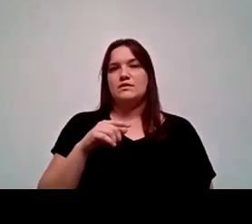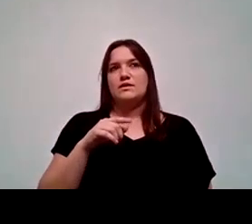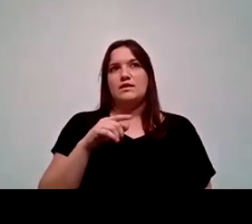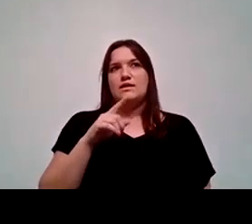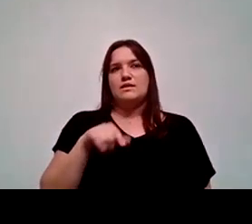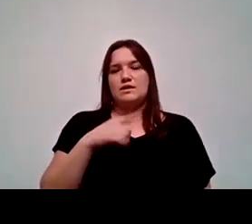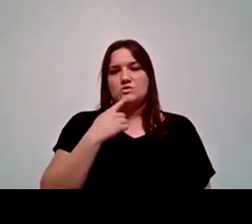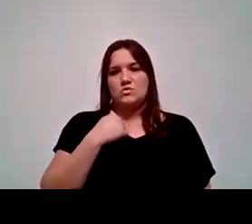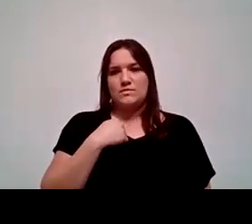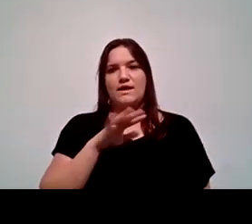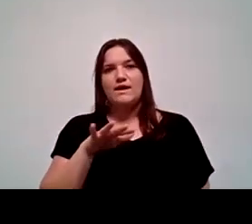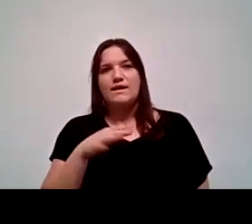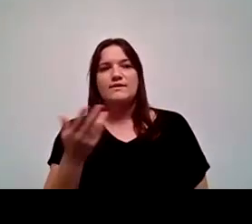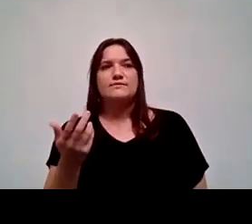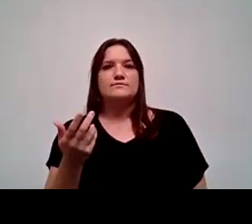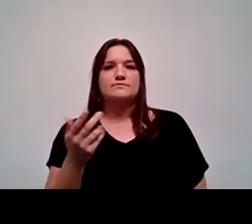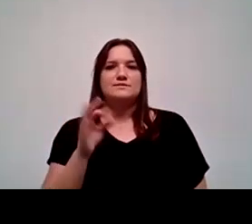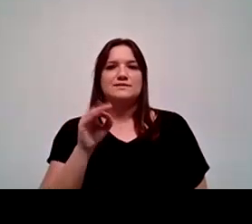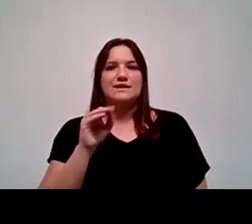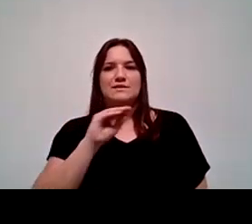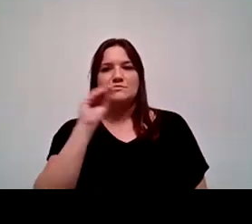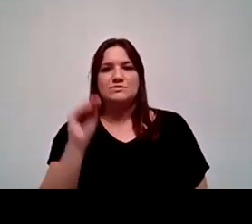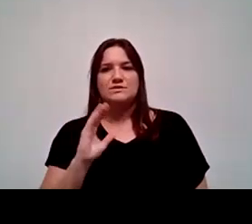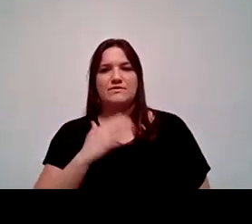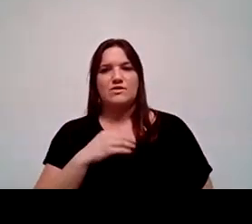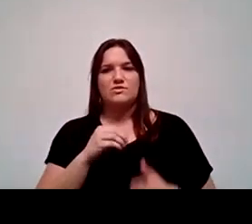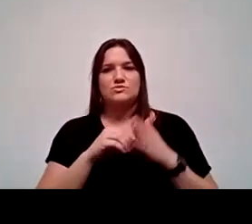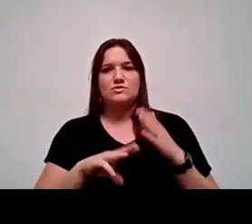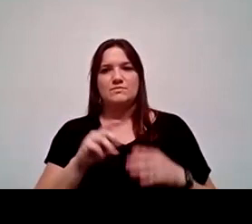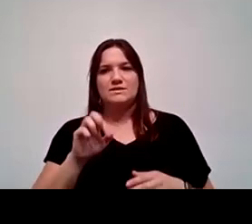told me, hey, 90% of our students that are Madera Unified,